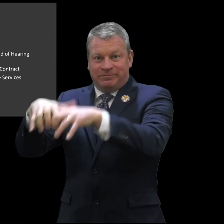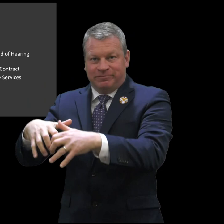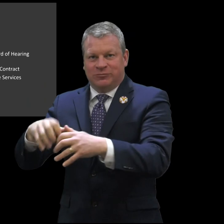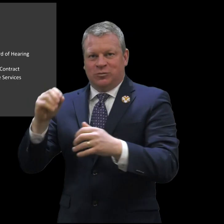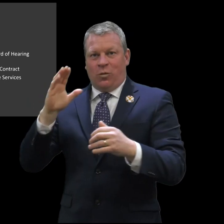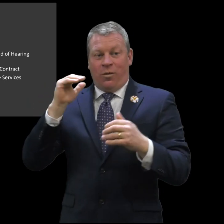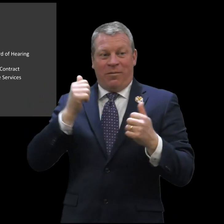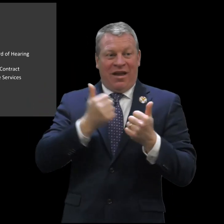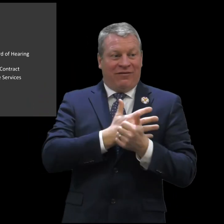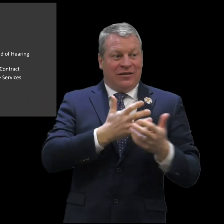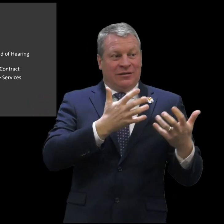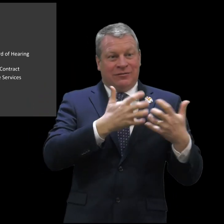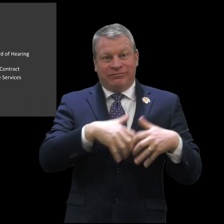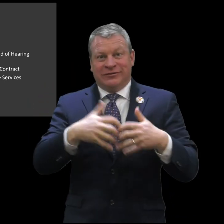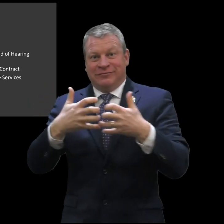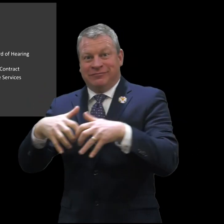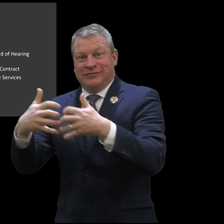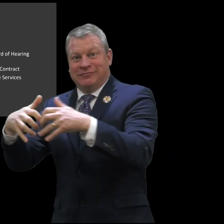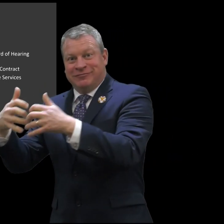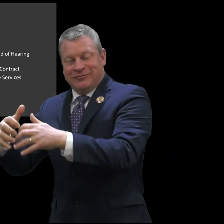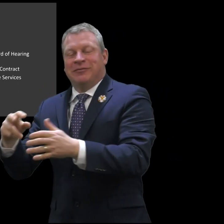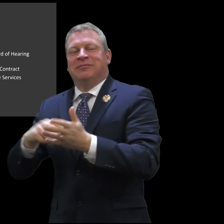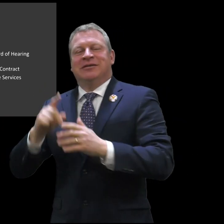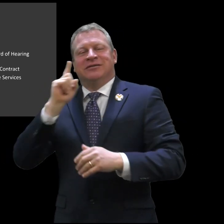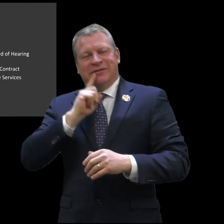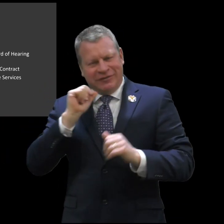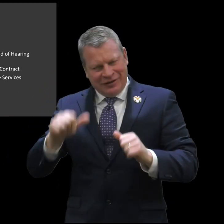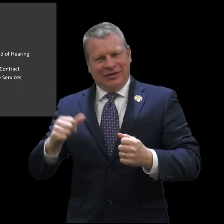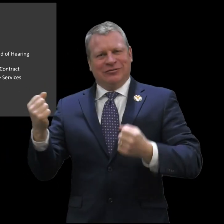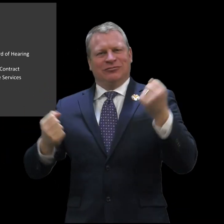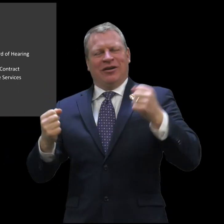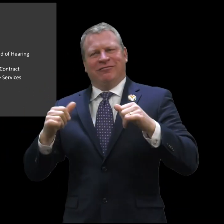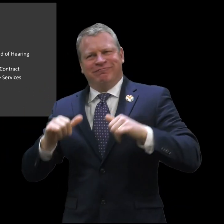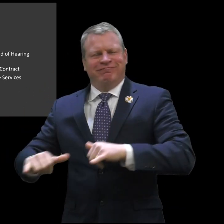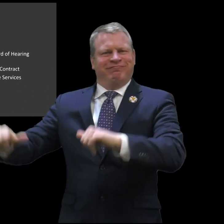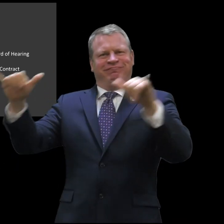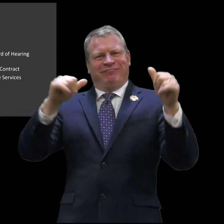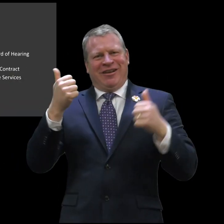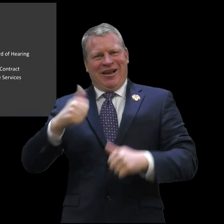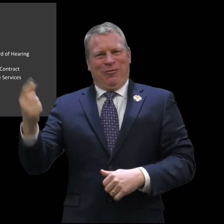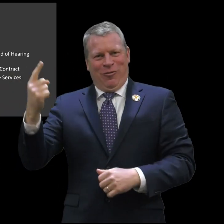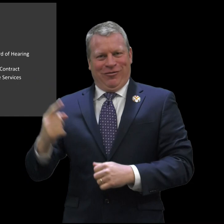guidelines. NAD is now working with the federal government to try to change and